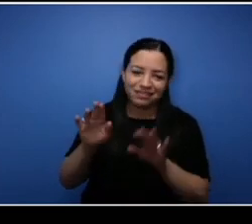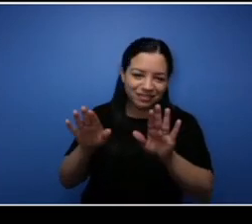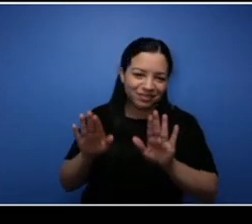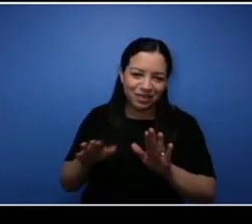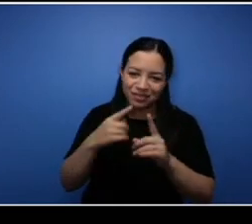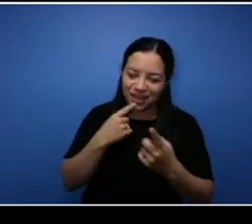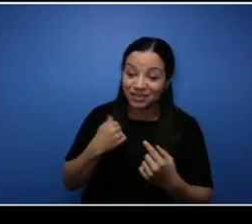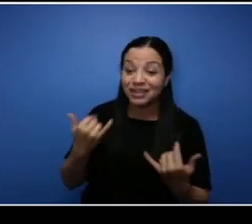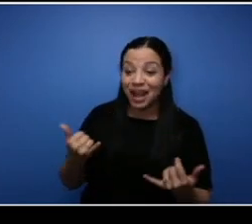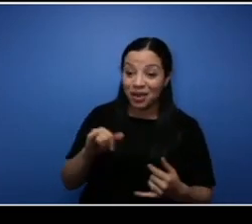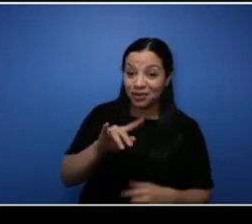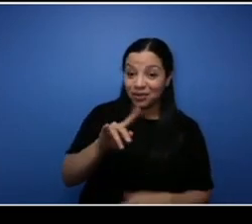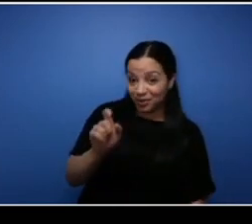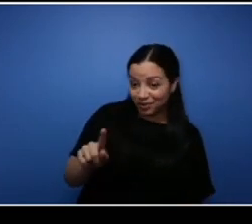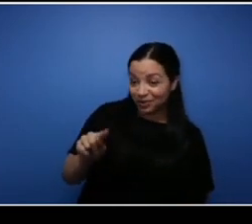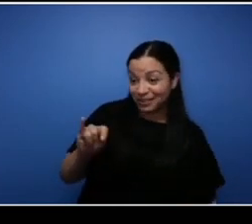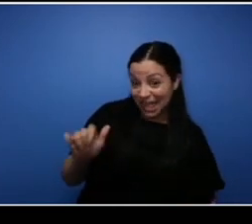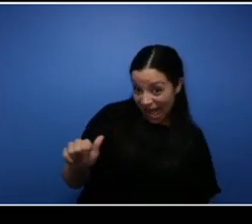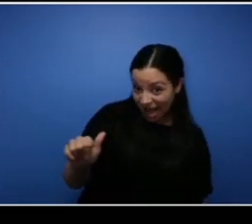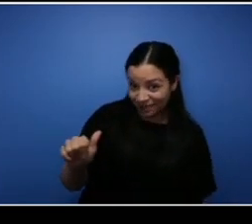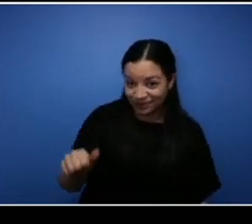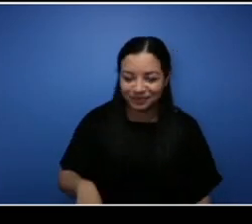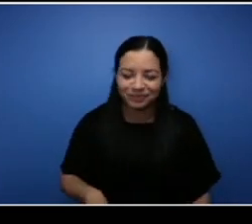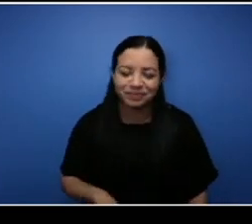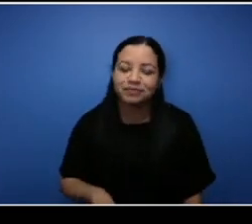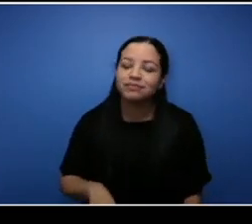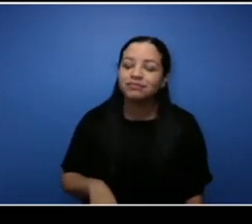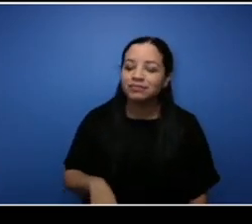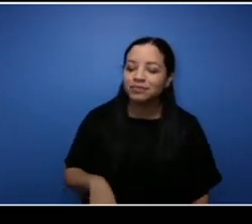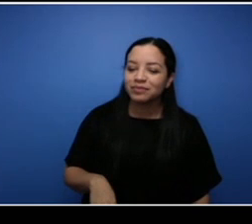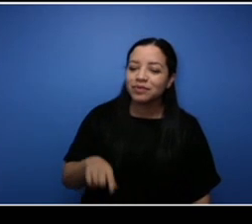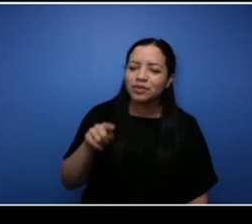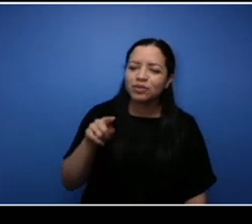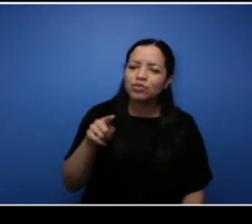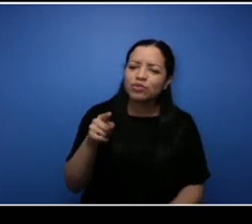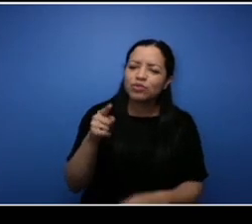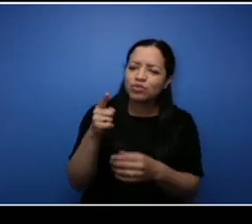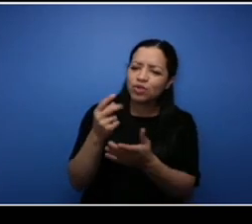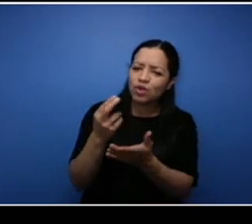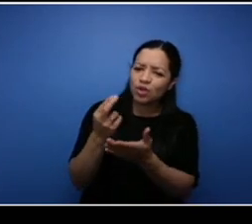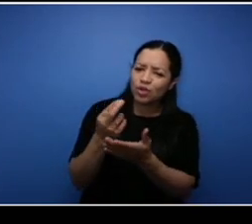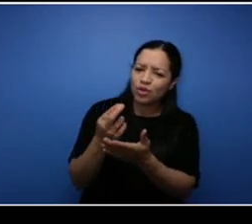Tia, is what are some of the resources you had to use within the Black community to help